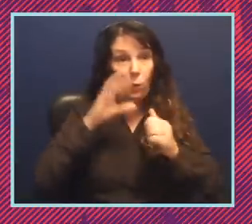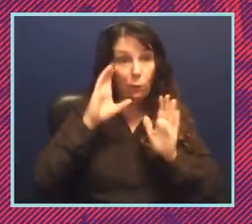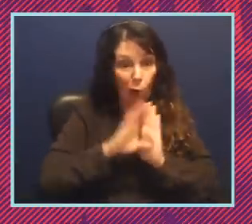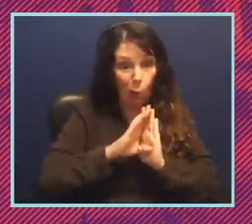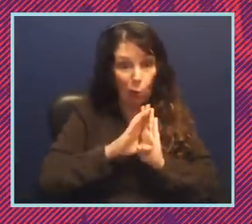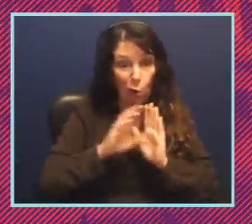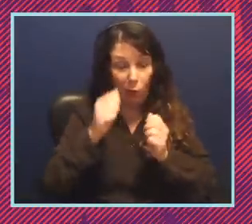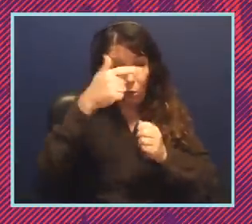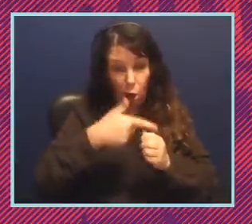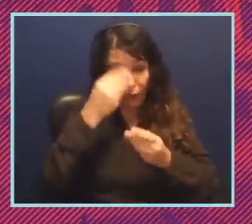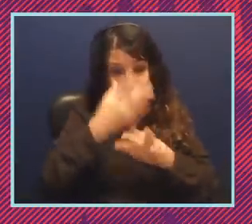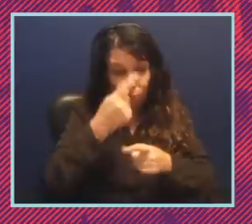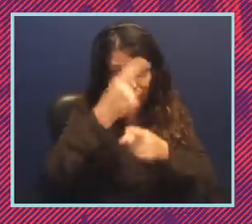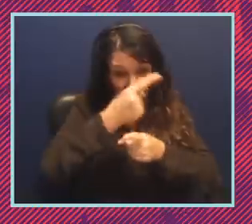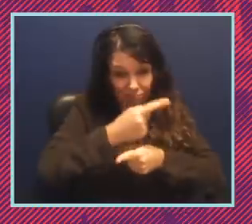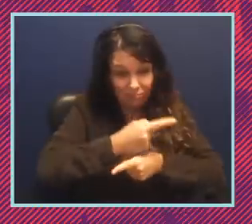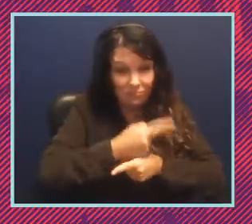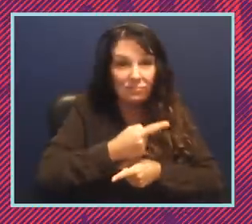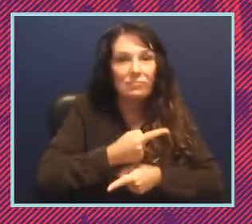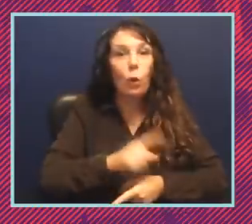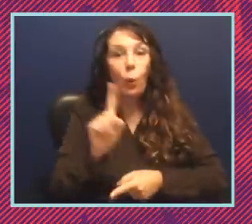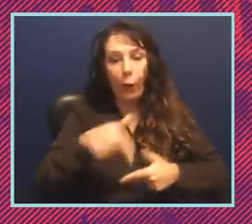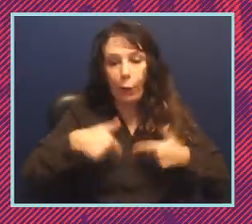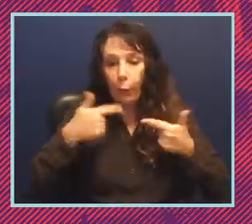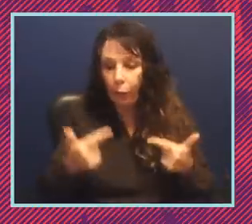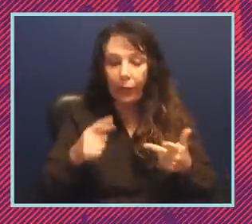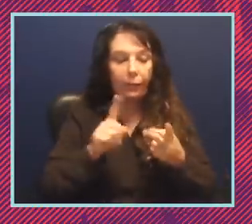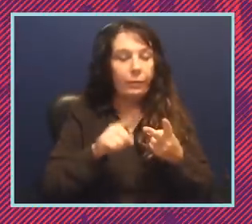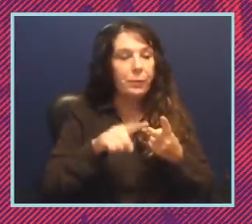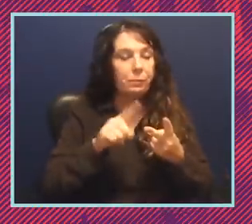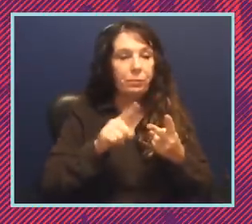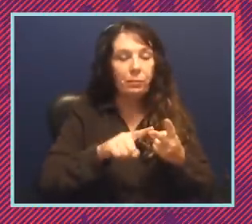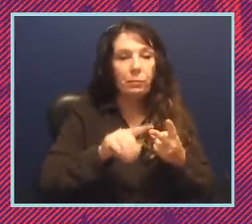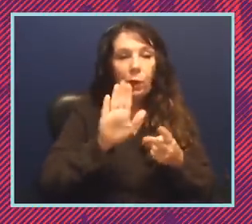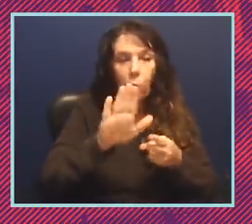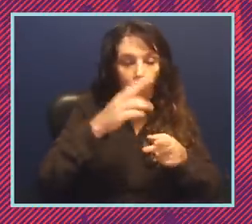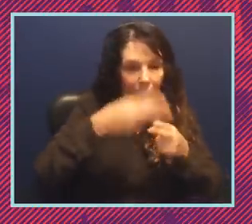information that it needs to have about where you live currently, your proper name, your full name,